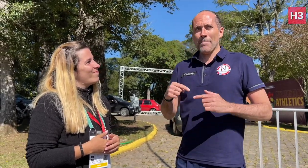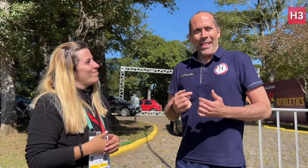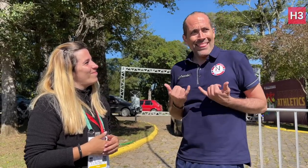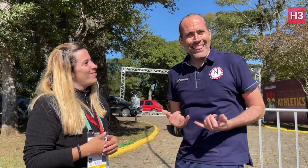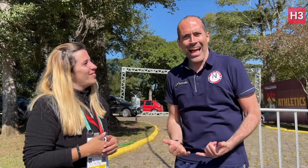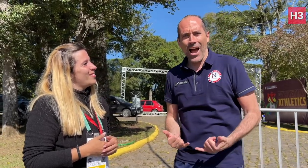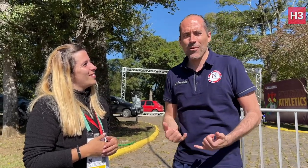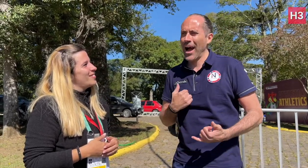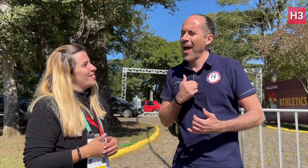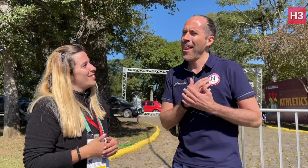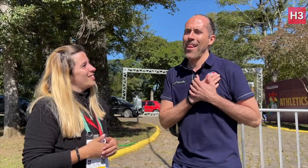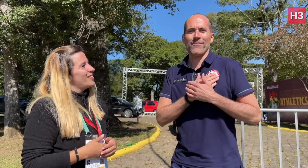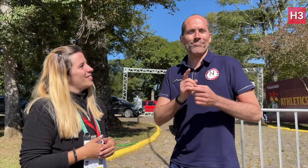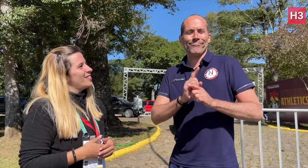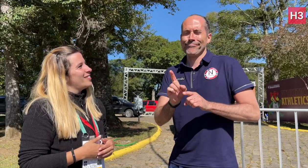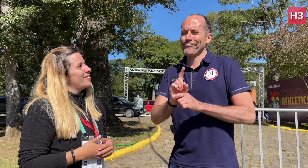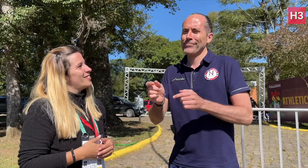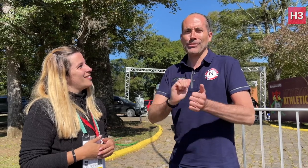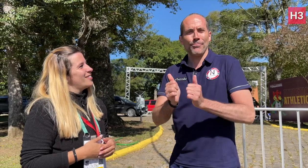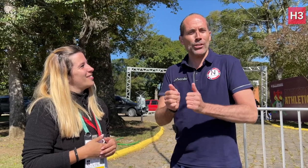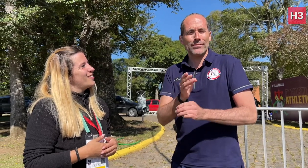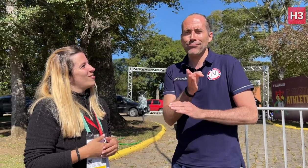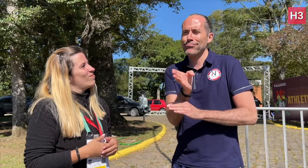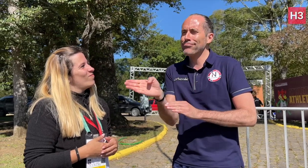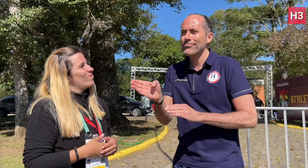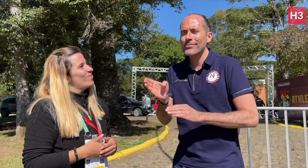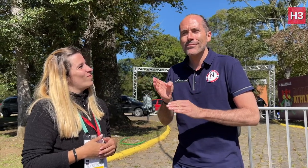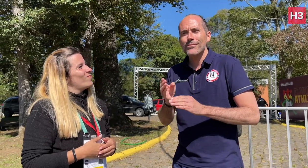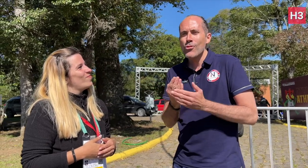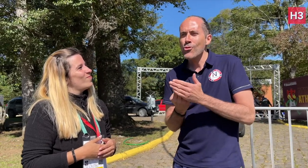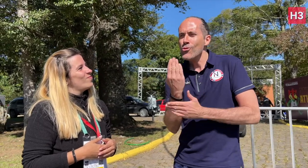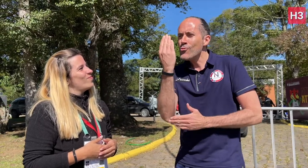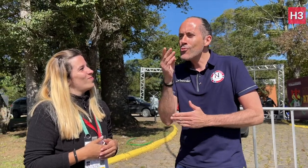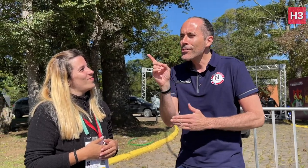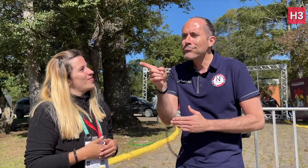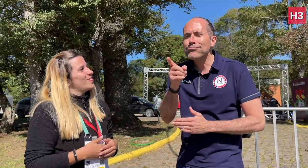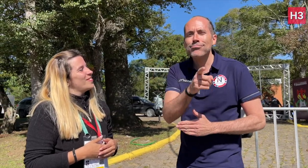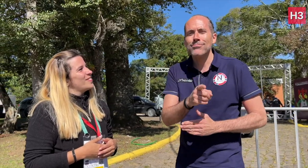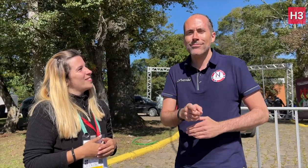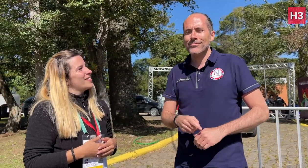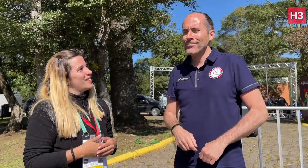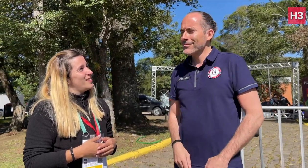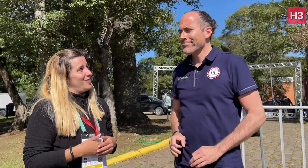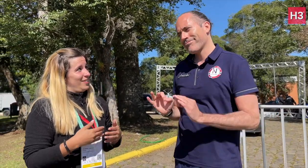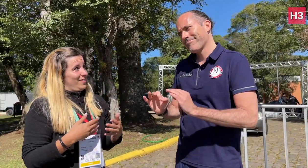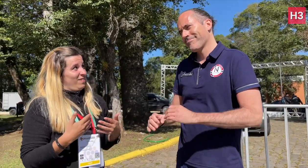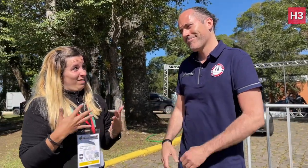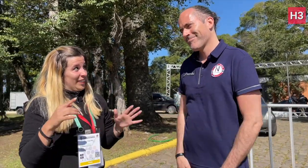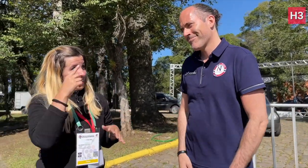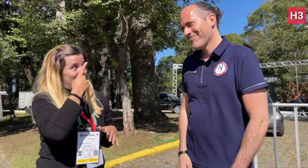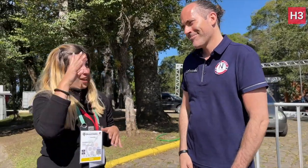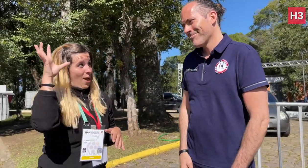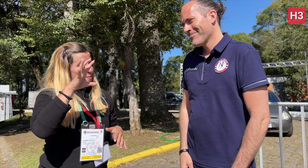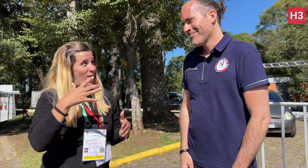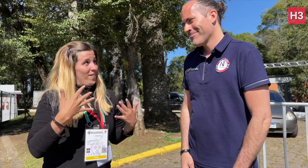but now I love all kinds of sports. Have you watched Handball games yet?